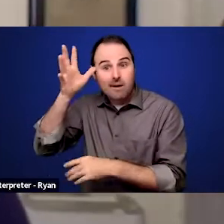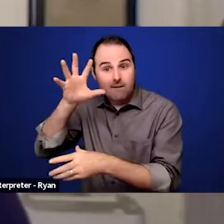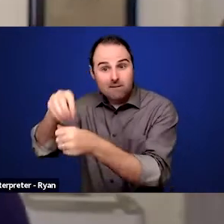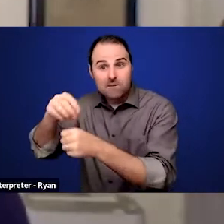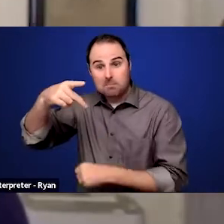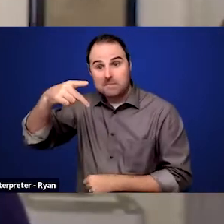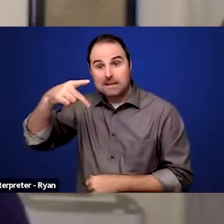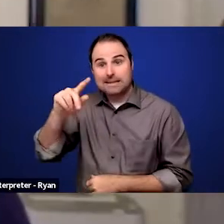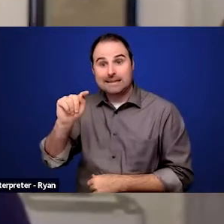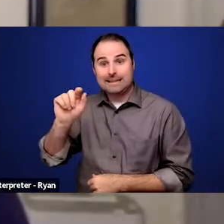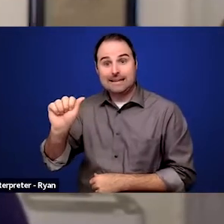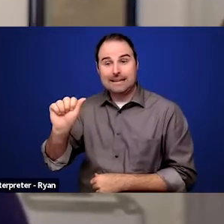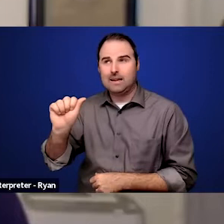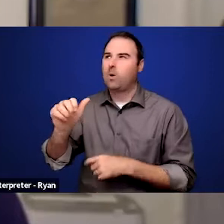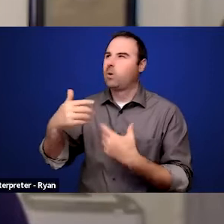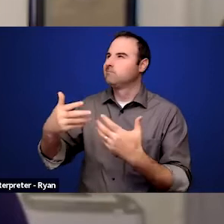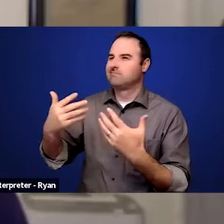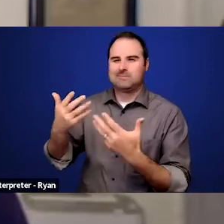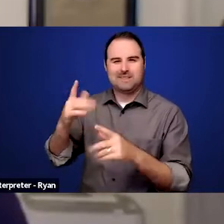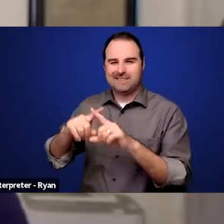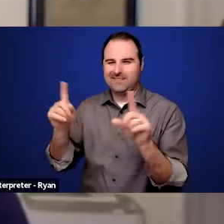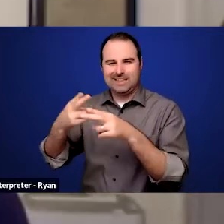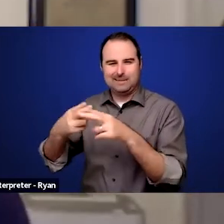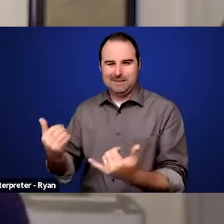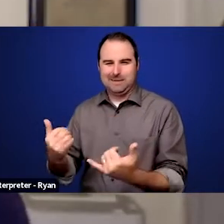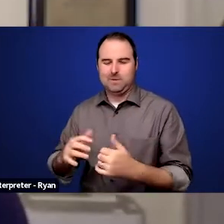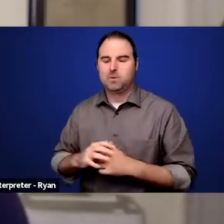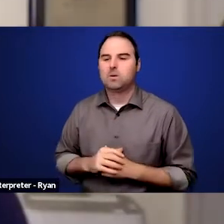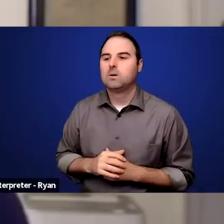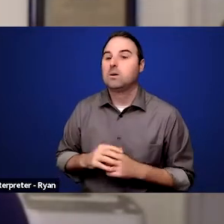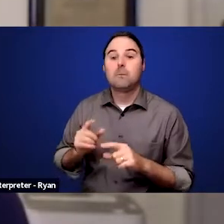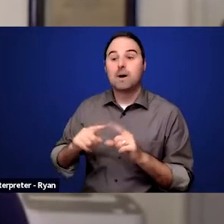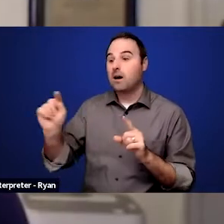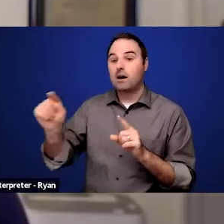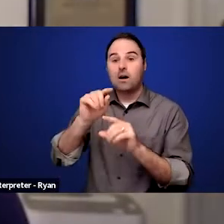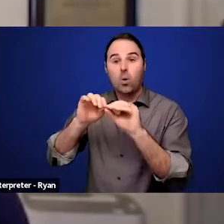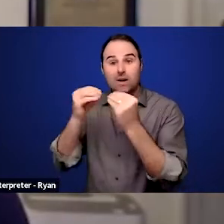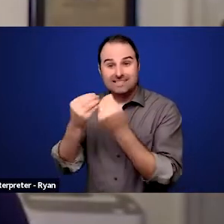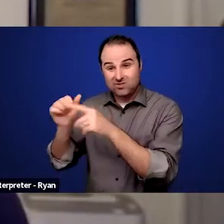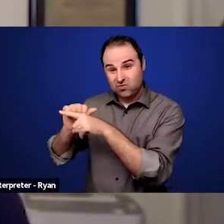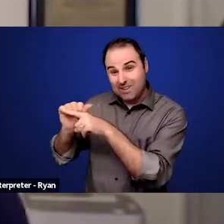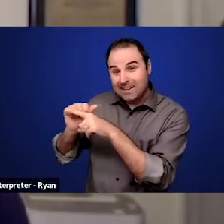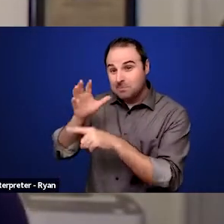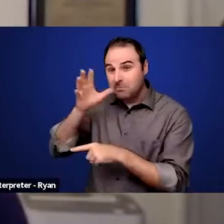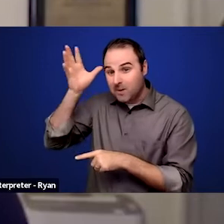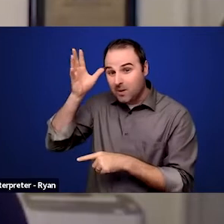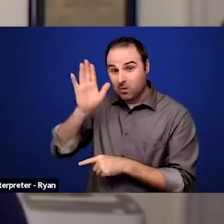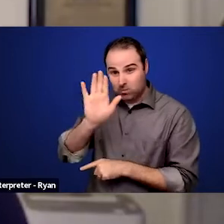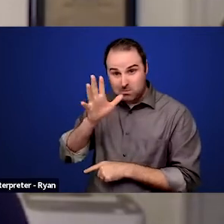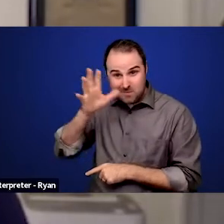but are they involved with those organizations? Are they raising those kinds of questions to make sure that